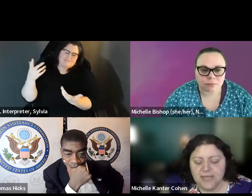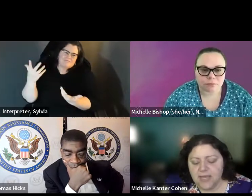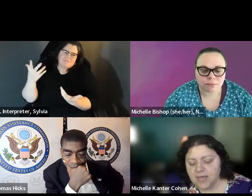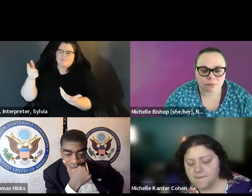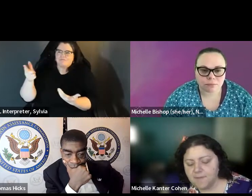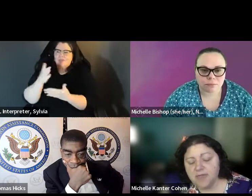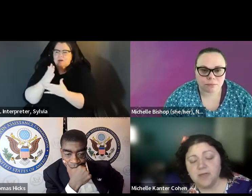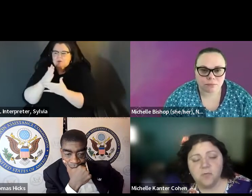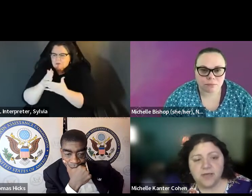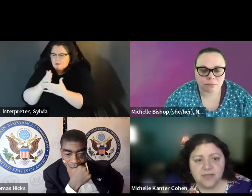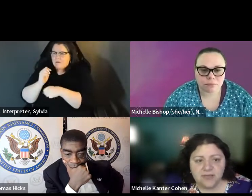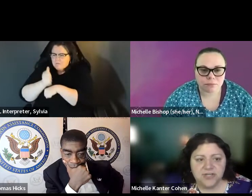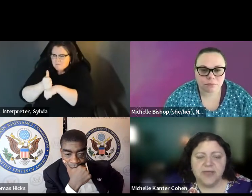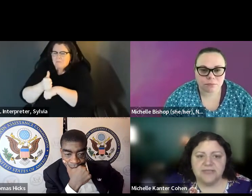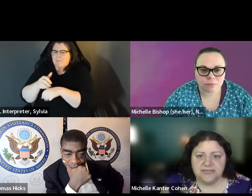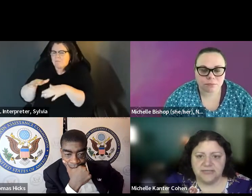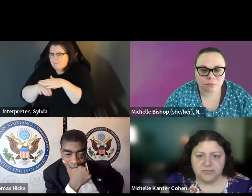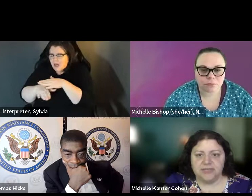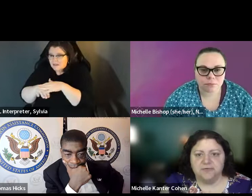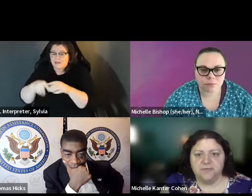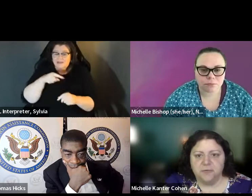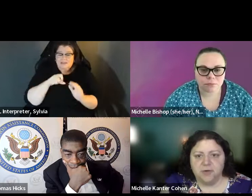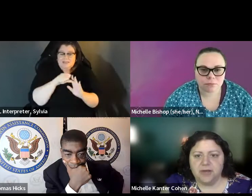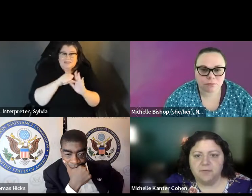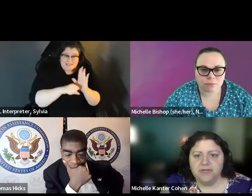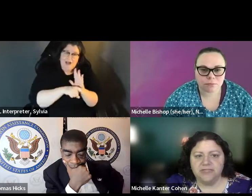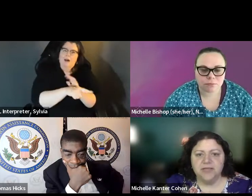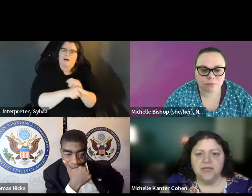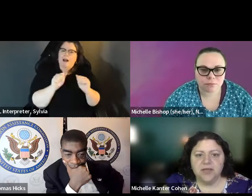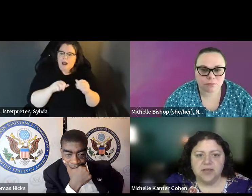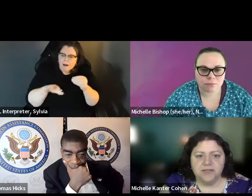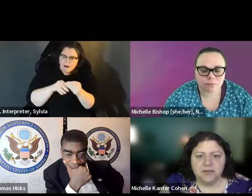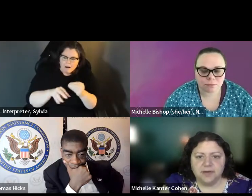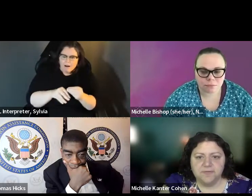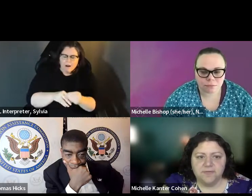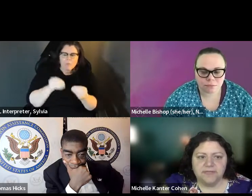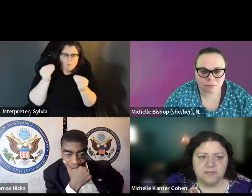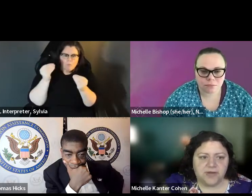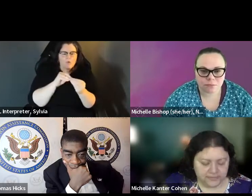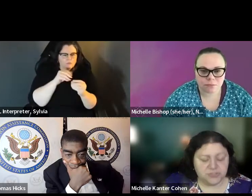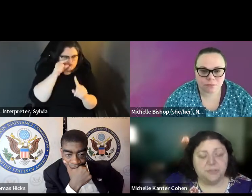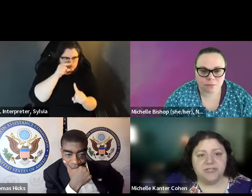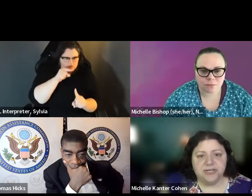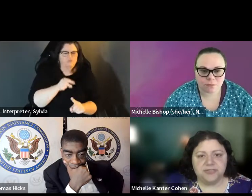mean, it's just the federal laws are a minimum. That' s that's just a starting place, you know. just a starting place. One thing -- to go back to One thing to go back to signature Matching. For a moment.